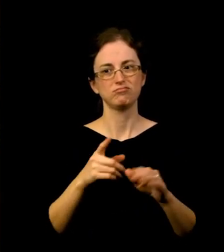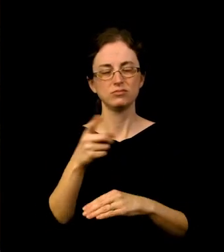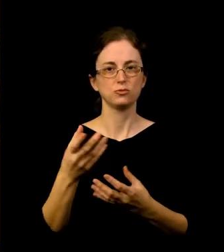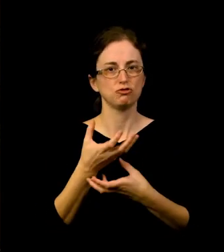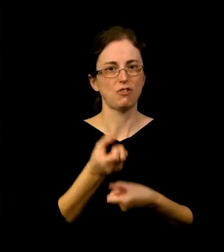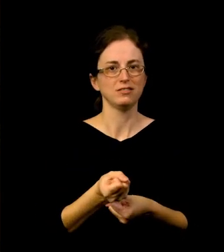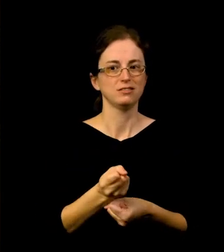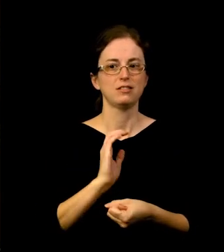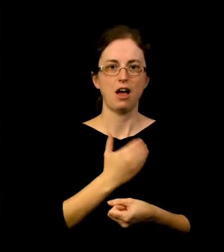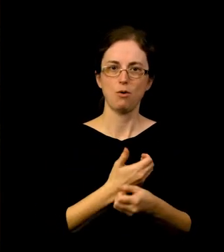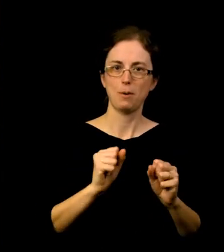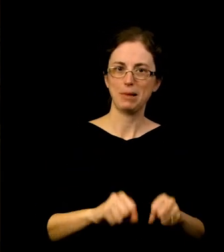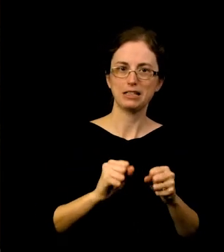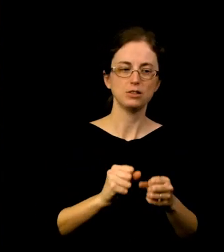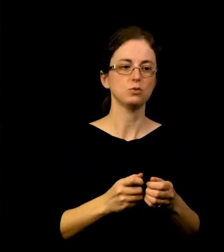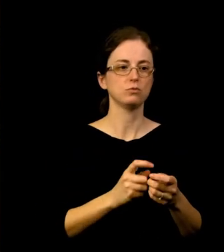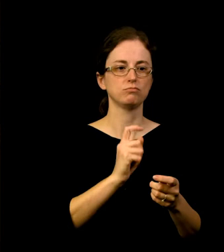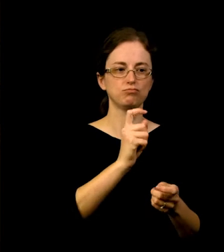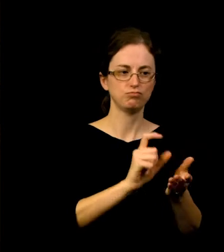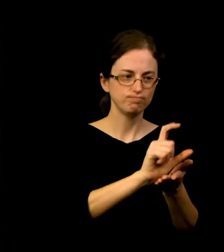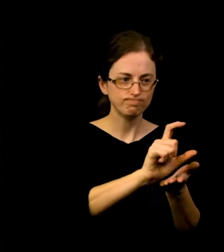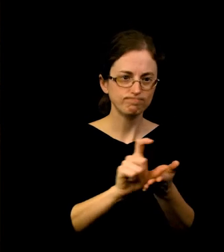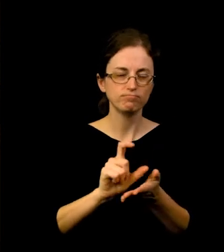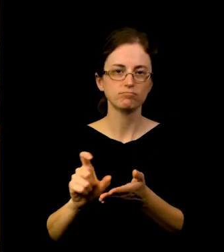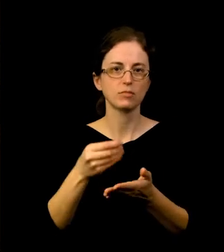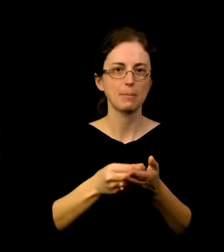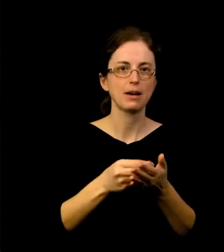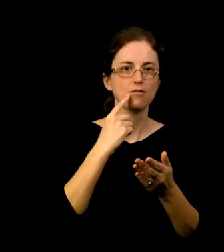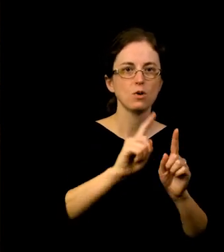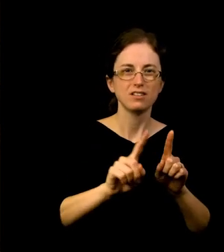we needed to adapt and provide programs and exhibitions in new ways